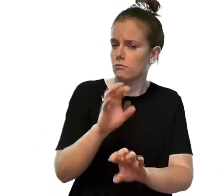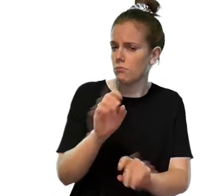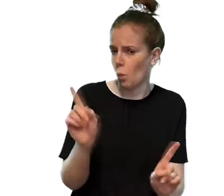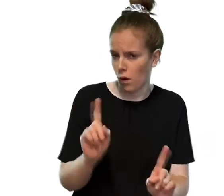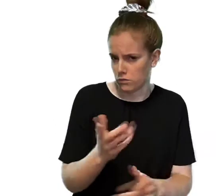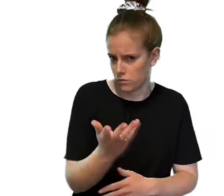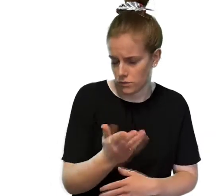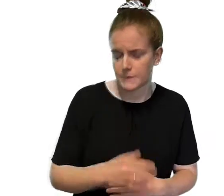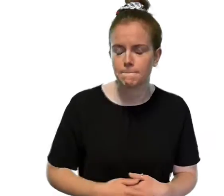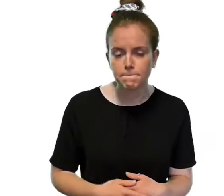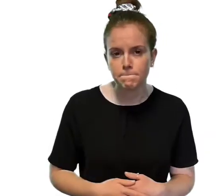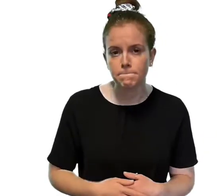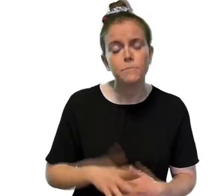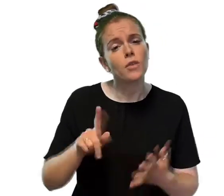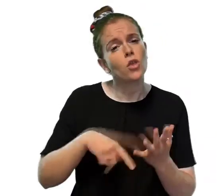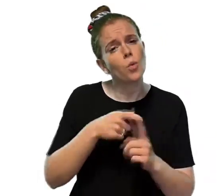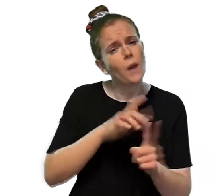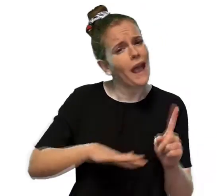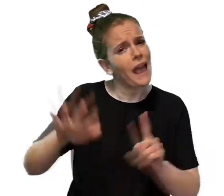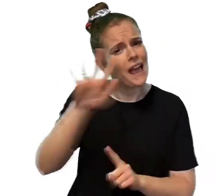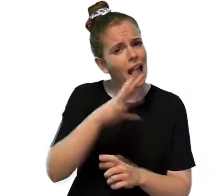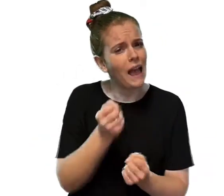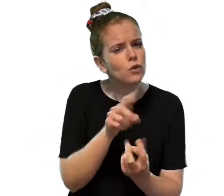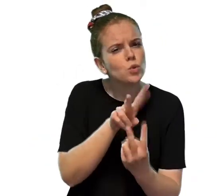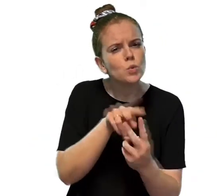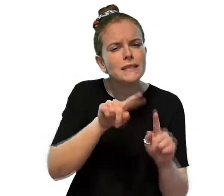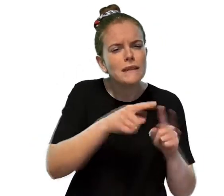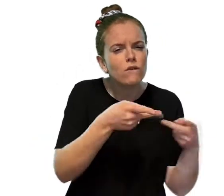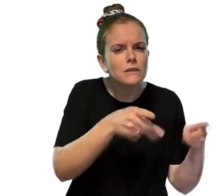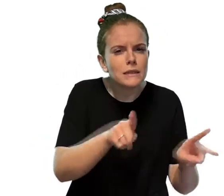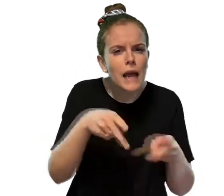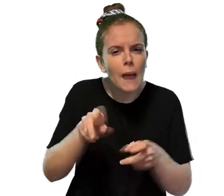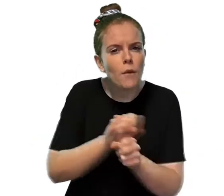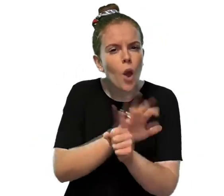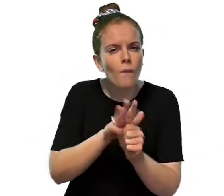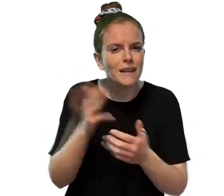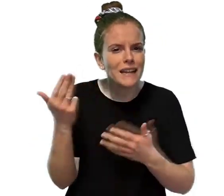In the UK there are 2 types of Covid-19 vaccination.